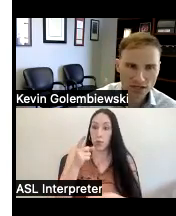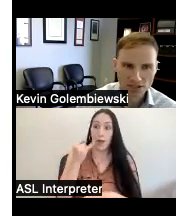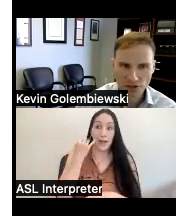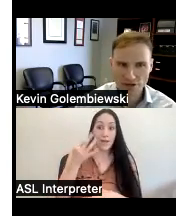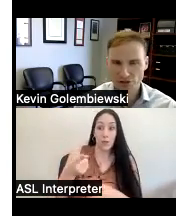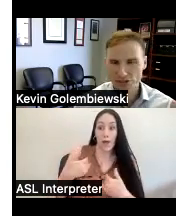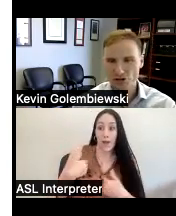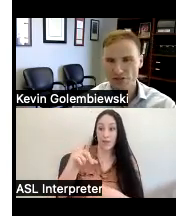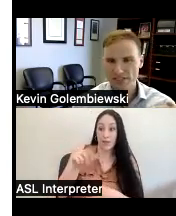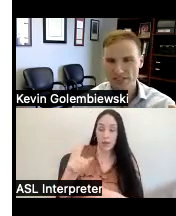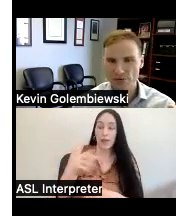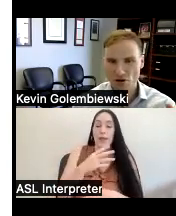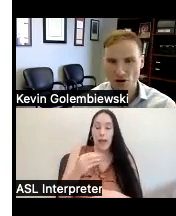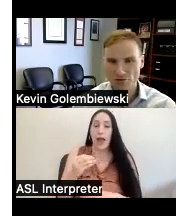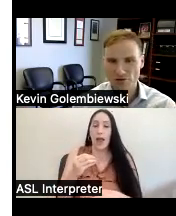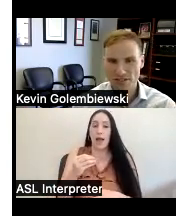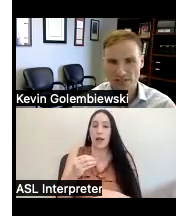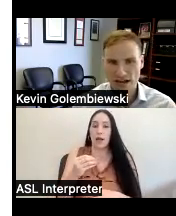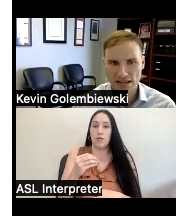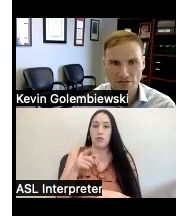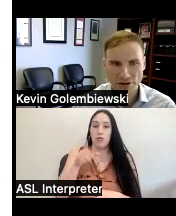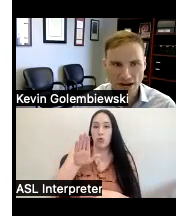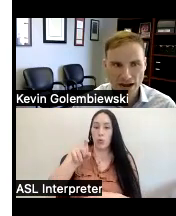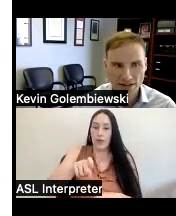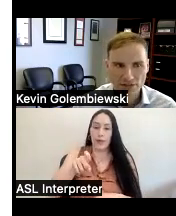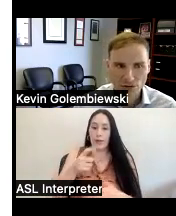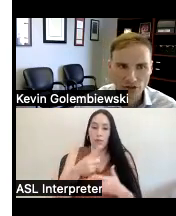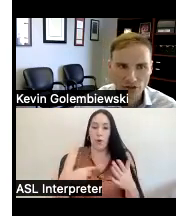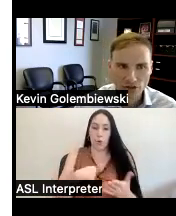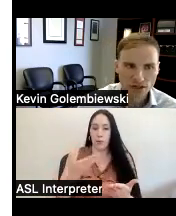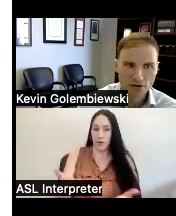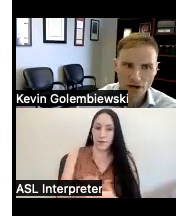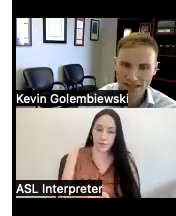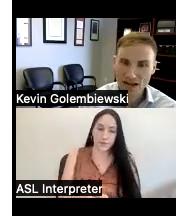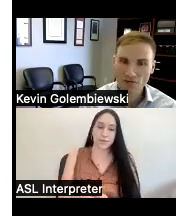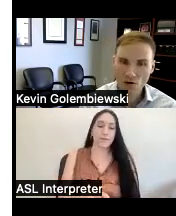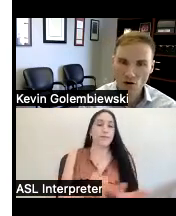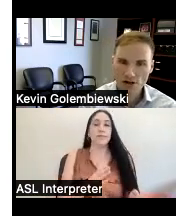and so here's our services that we offer on this slide at a very high level a lot of our